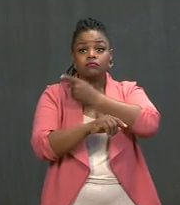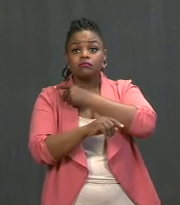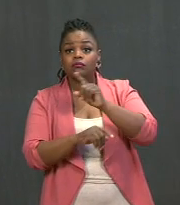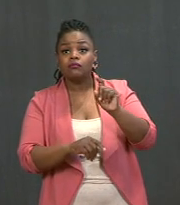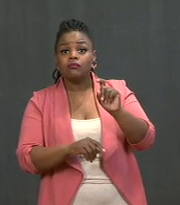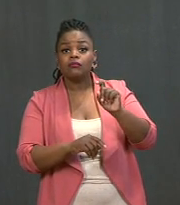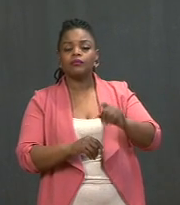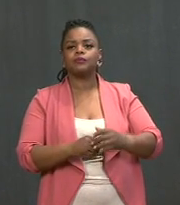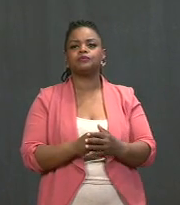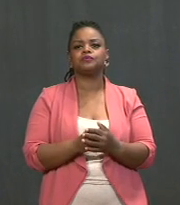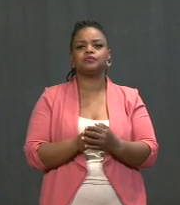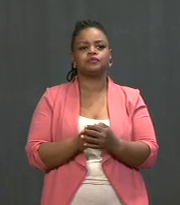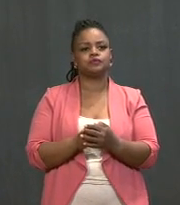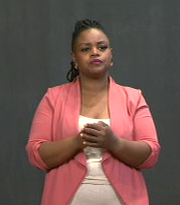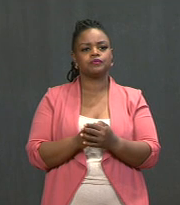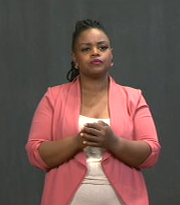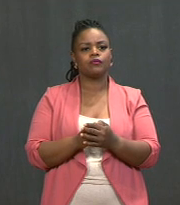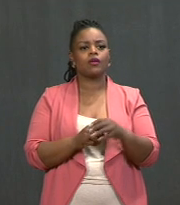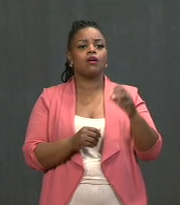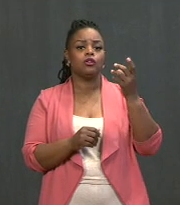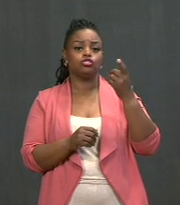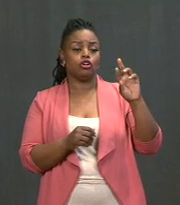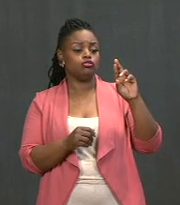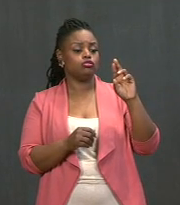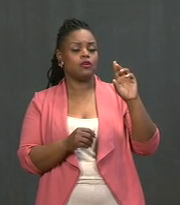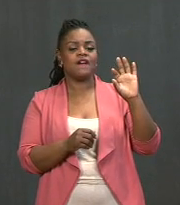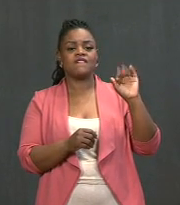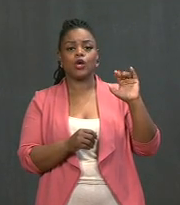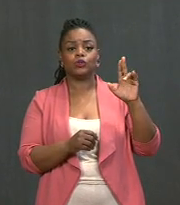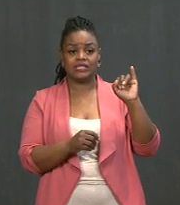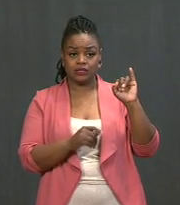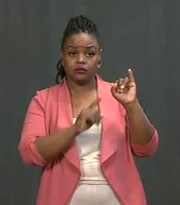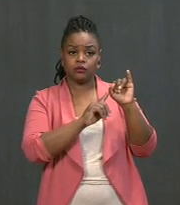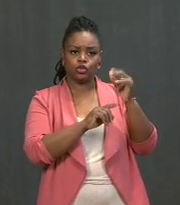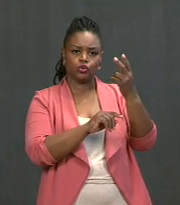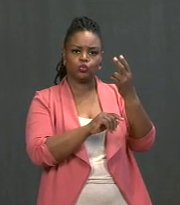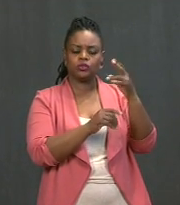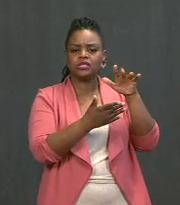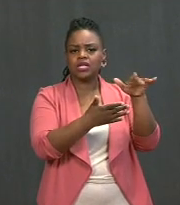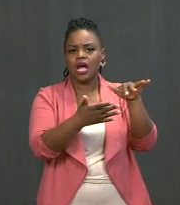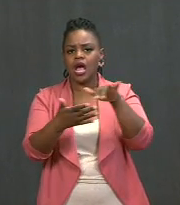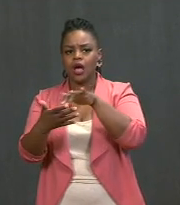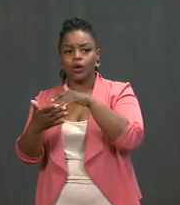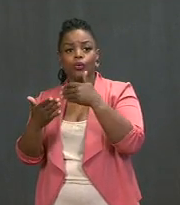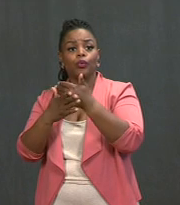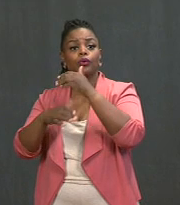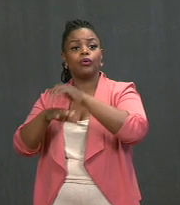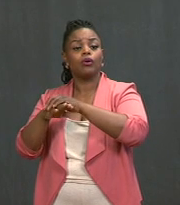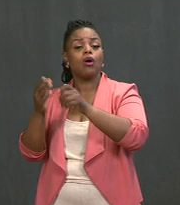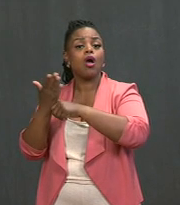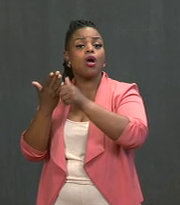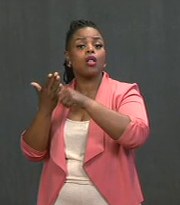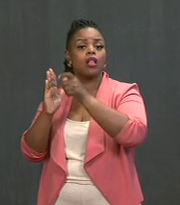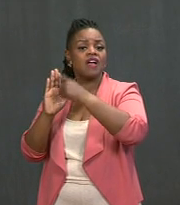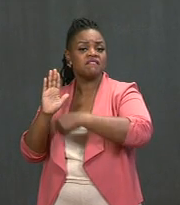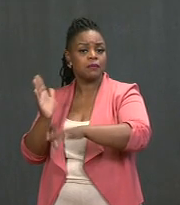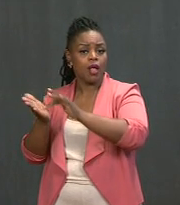Dr. Fauci recently cited two studies from the New England Journal of Medicine that found fully vaccinated care workers --